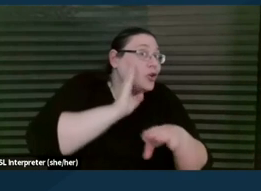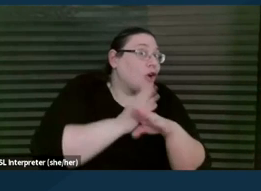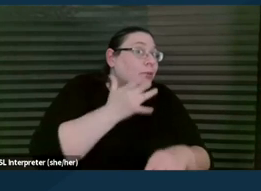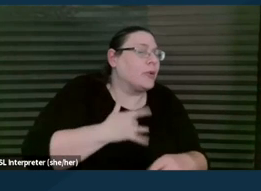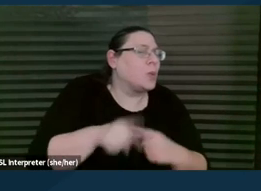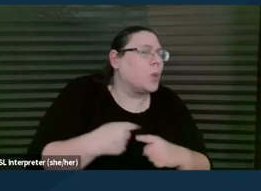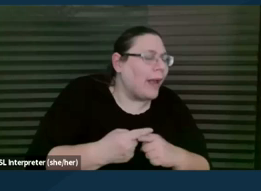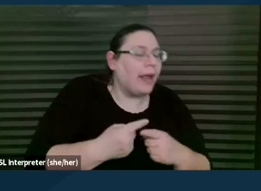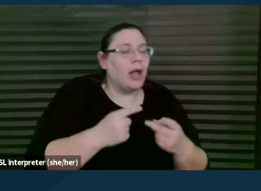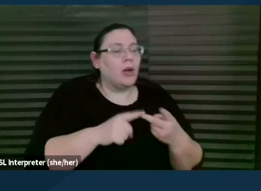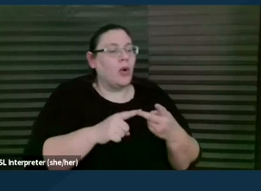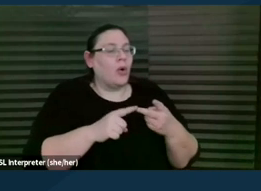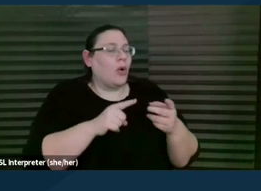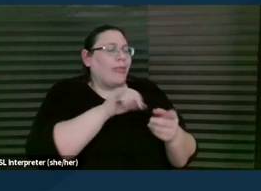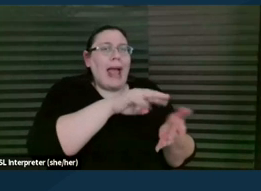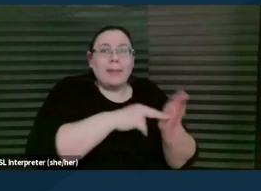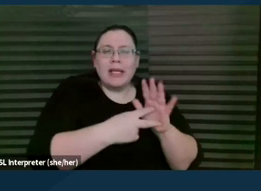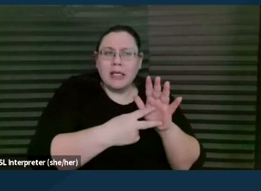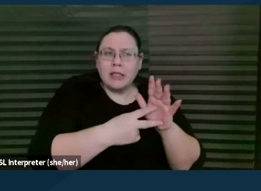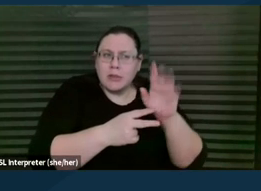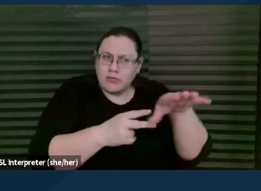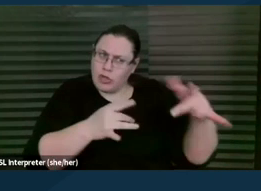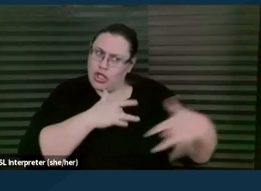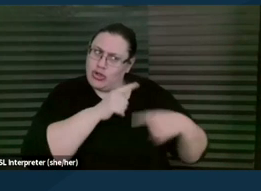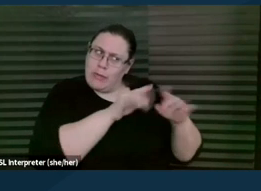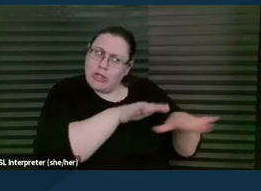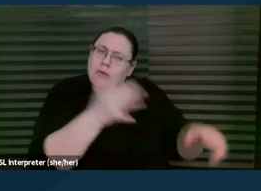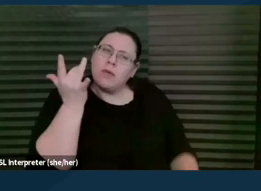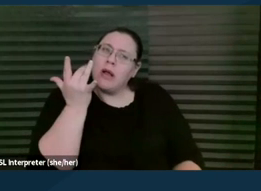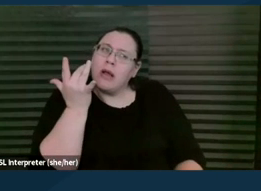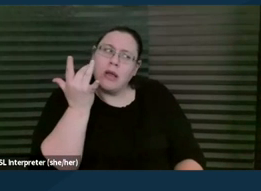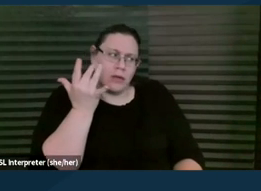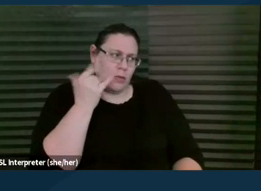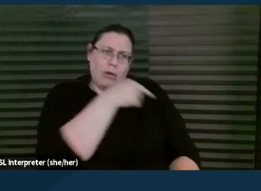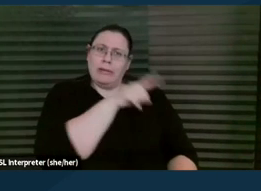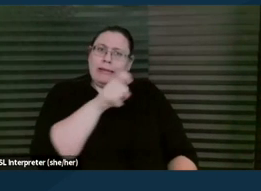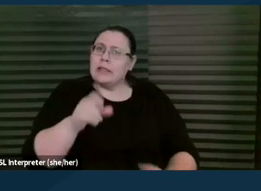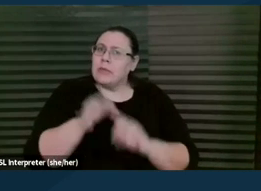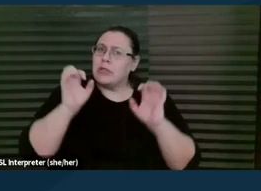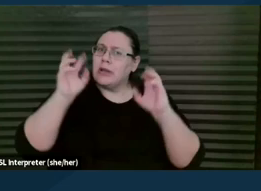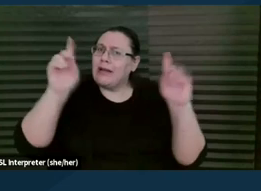why are you concerned about your child and why do you think they might need a, for example, a special education evaluation?